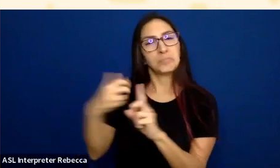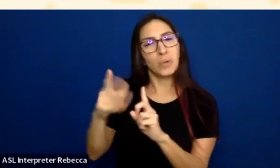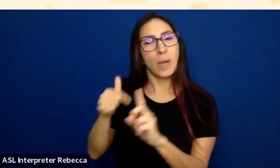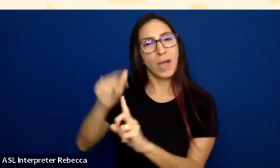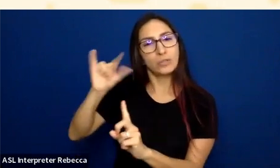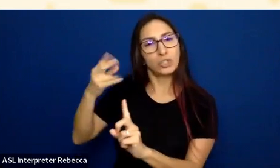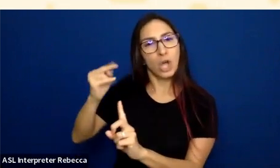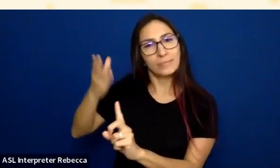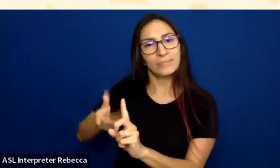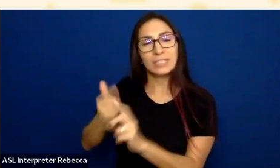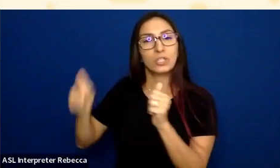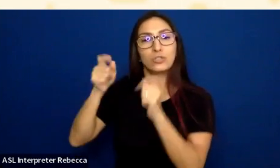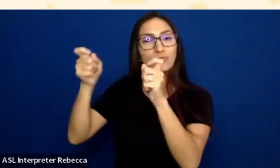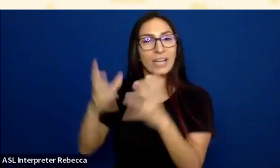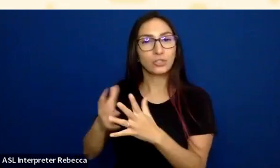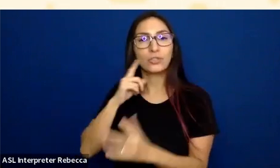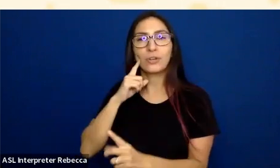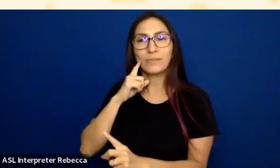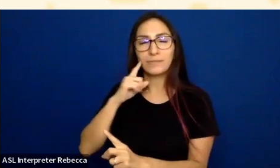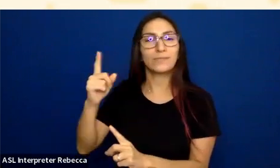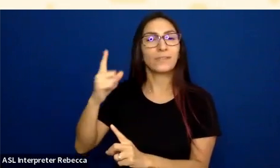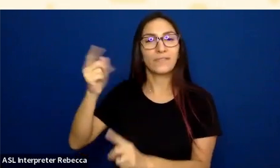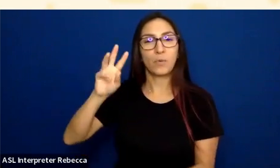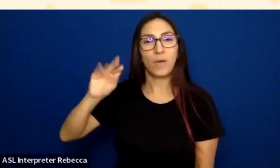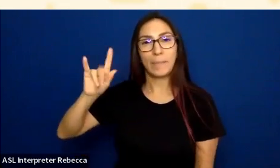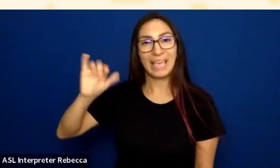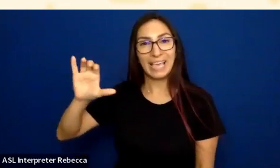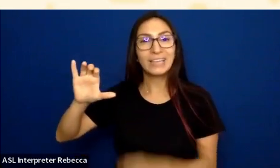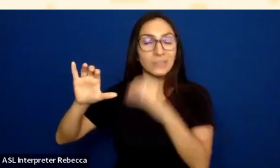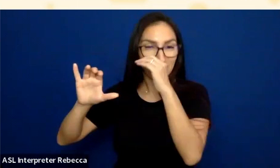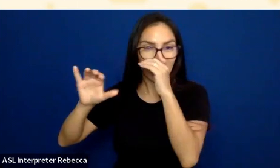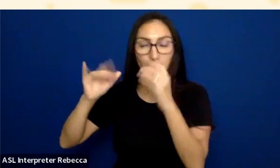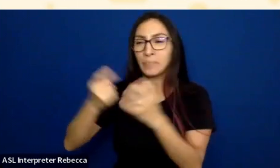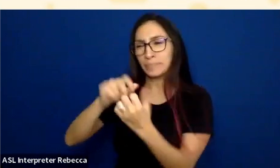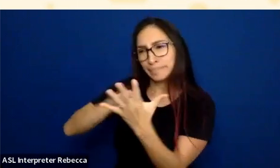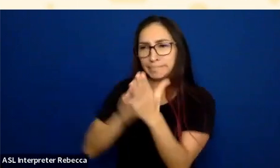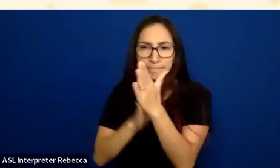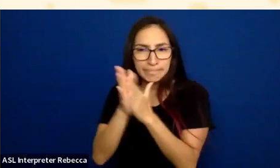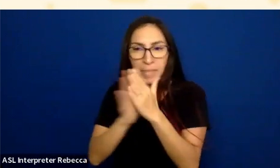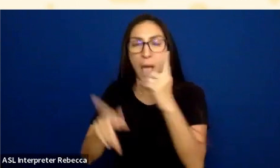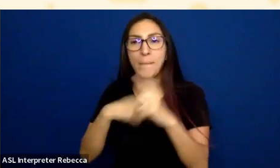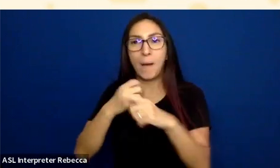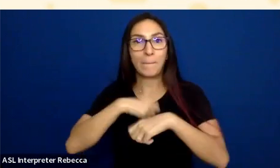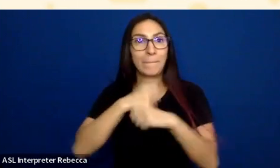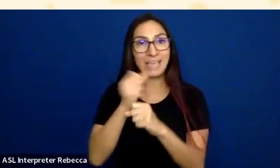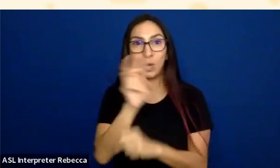His main passion is helping others learn to make the web more accessible to people with disabilities. With a master's degree